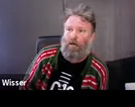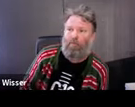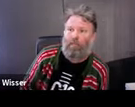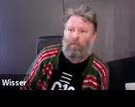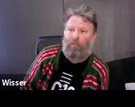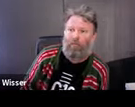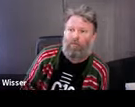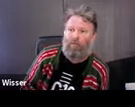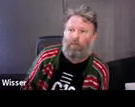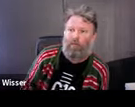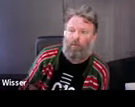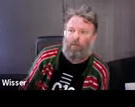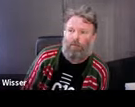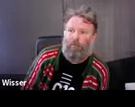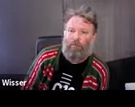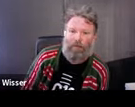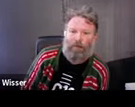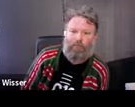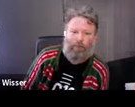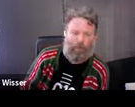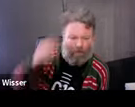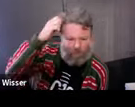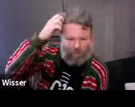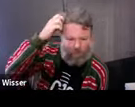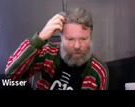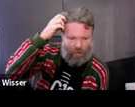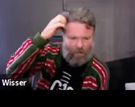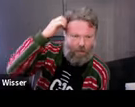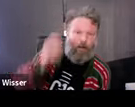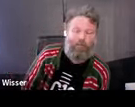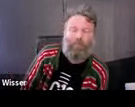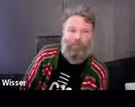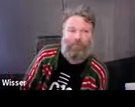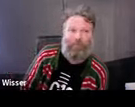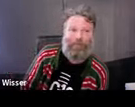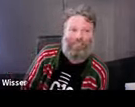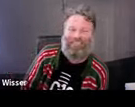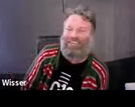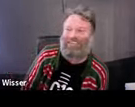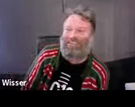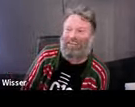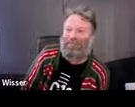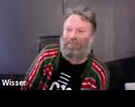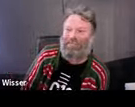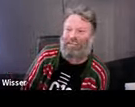Ian Milliss is but he is a conceptual artist in Australia. He